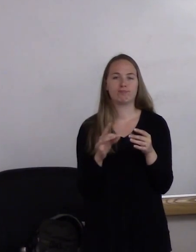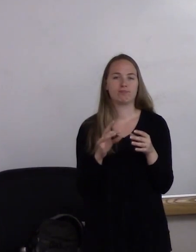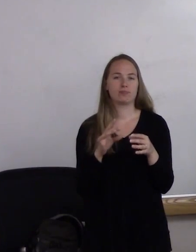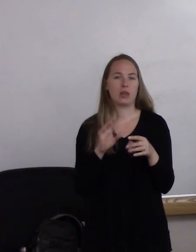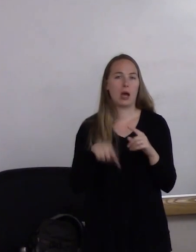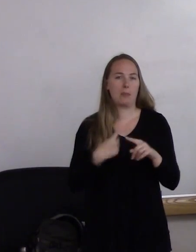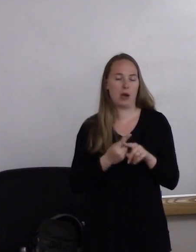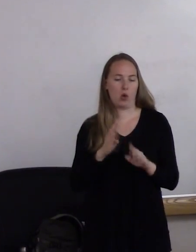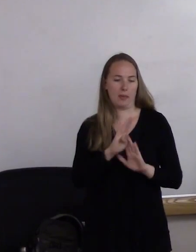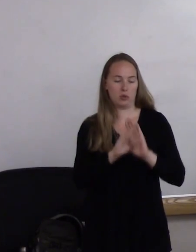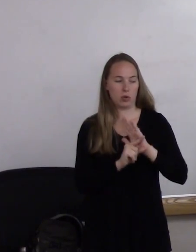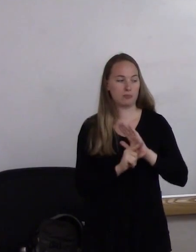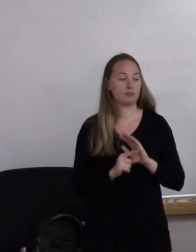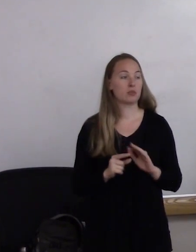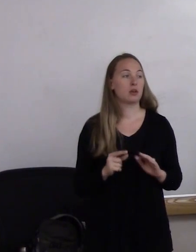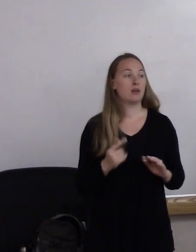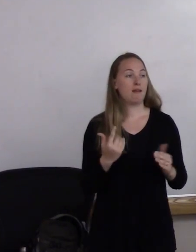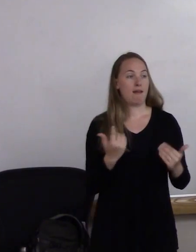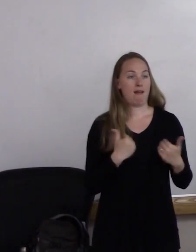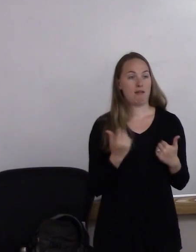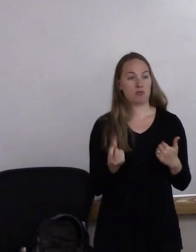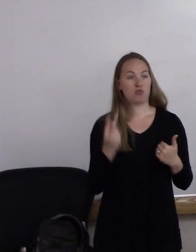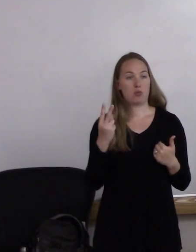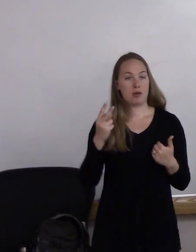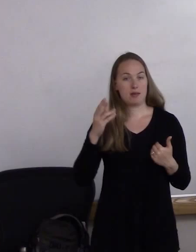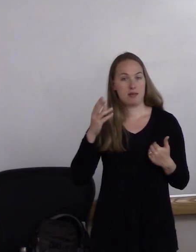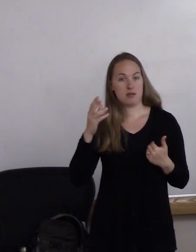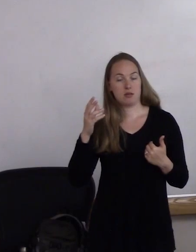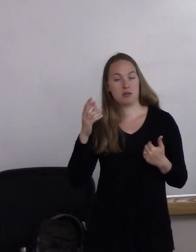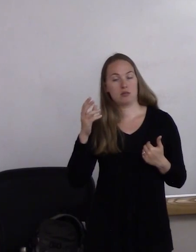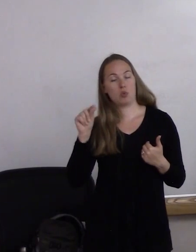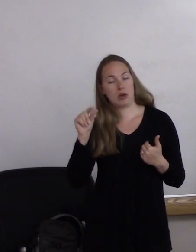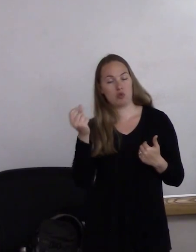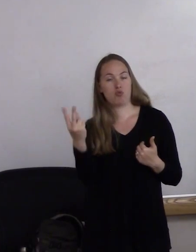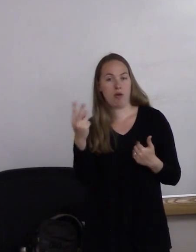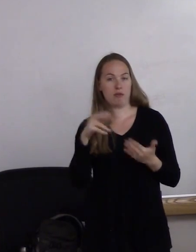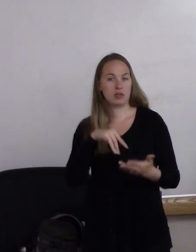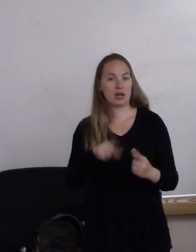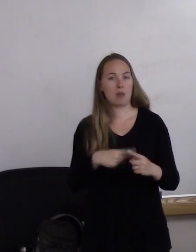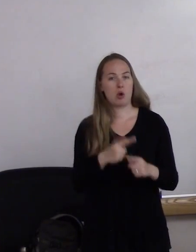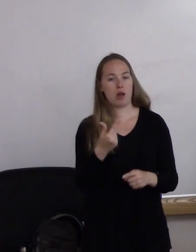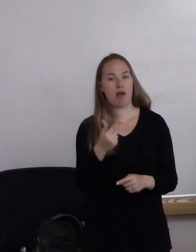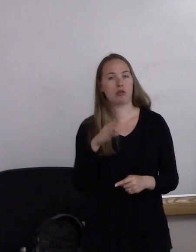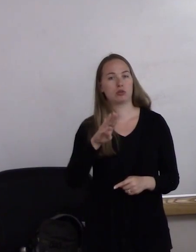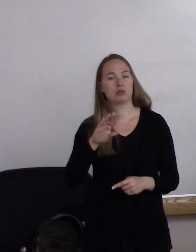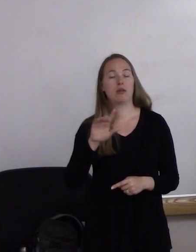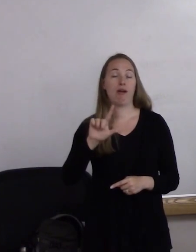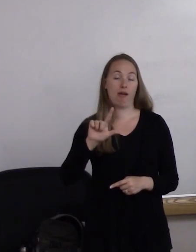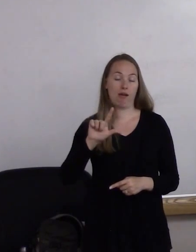There was a 2012 study of LGBT older adults and baby boomers that asked them a lot